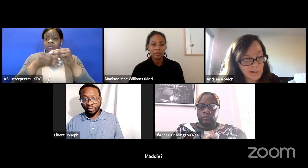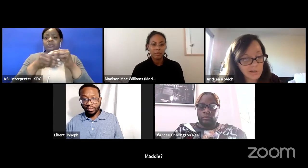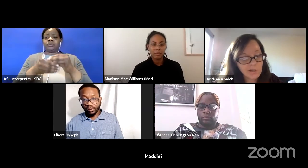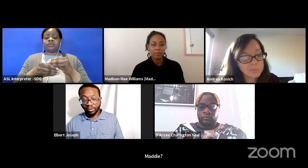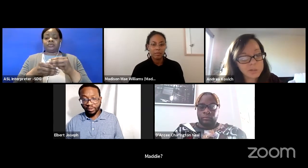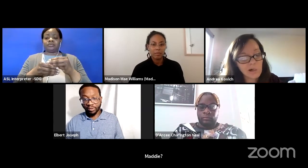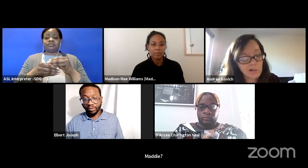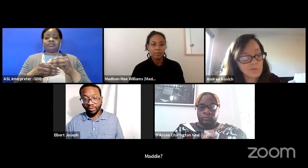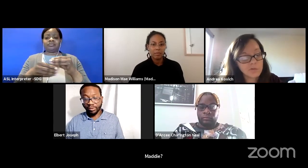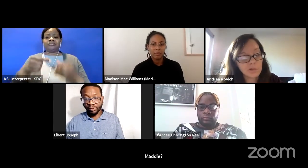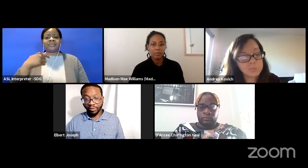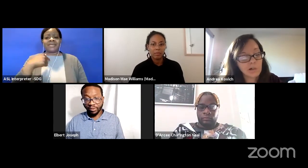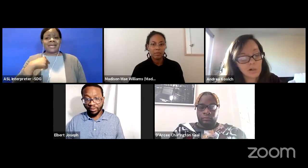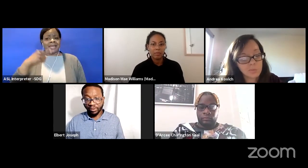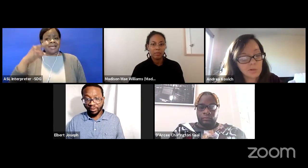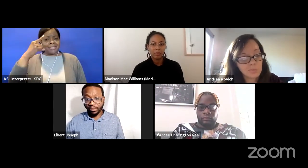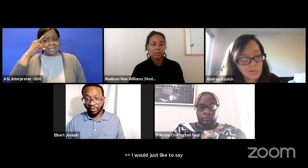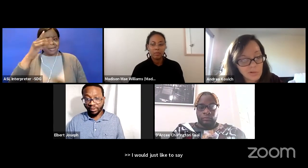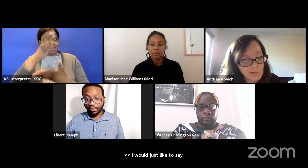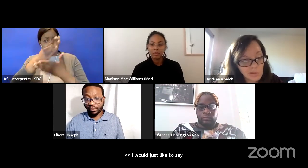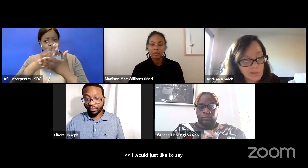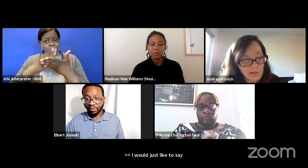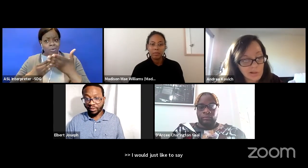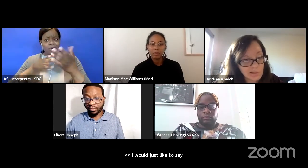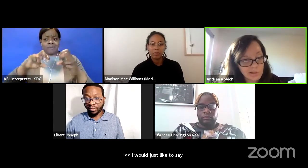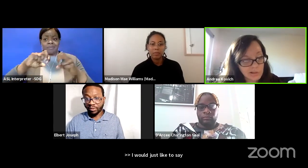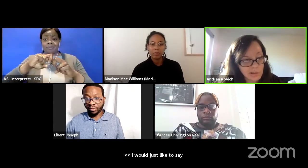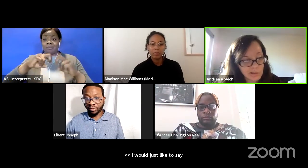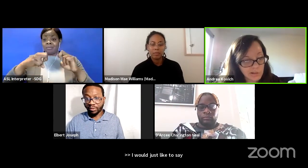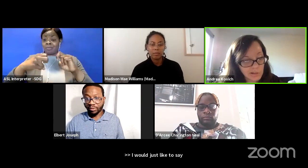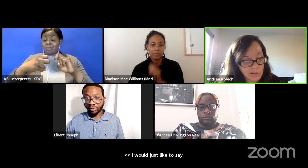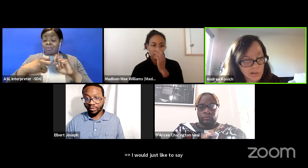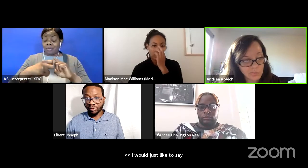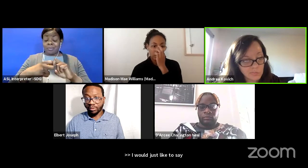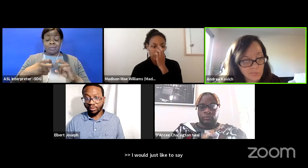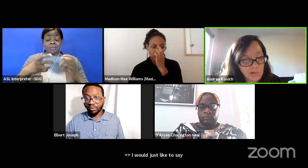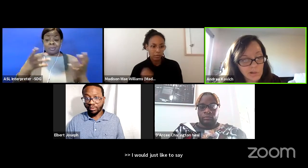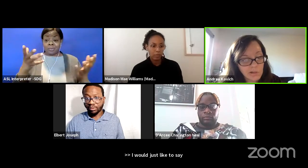I think part of the problem is that there